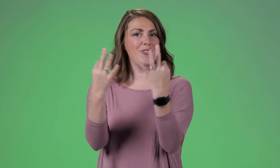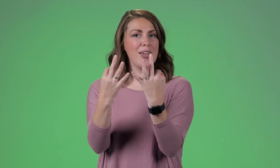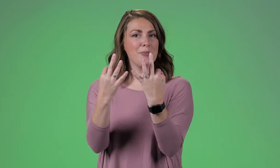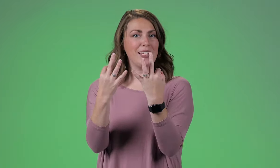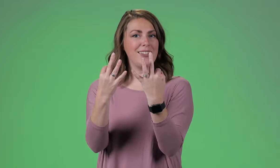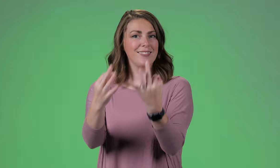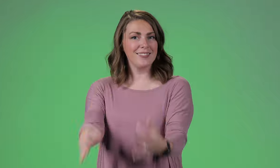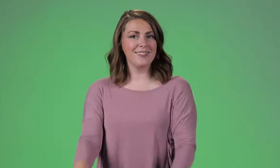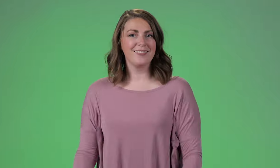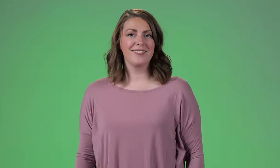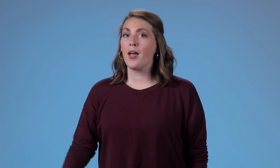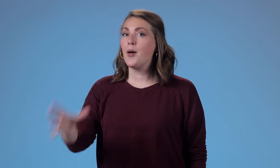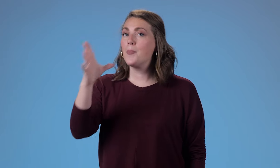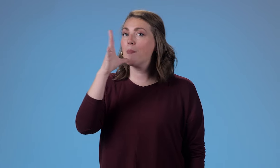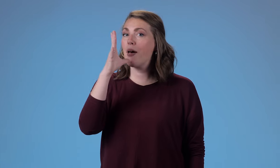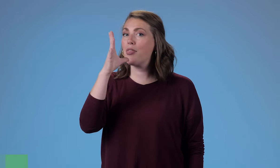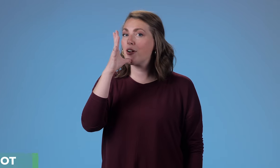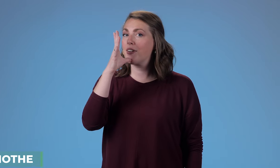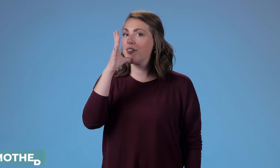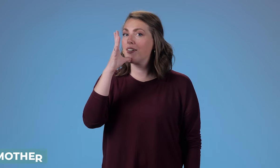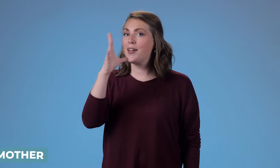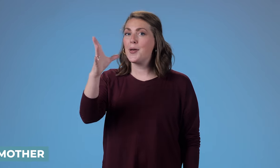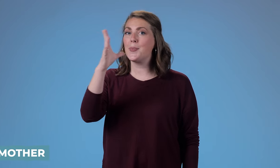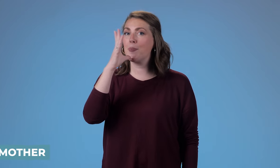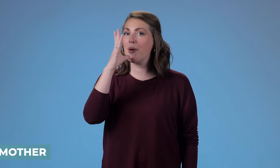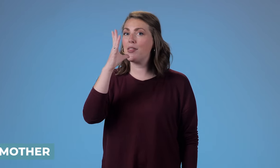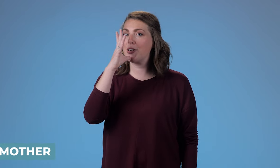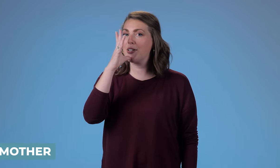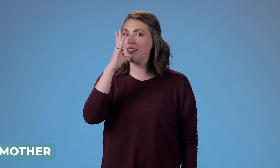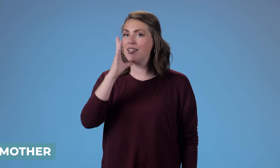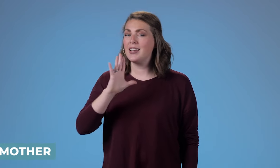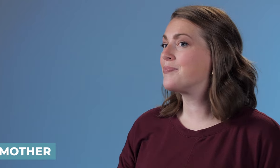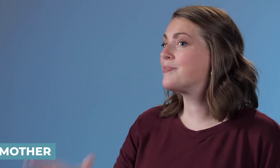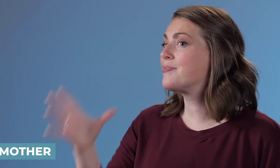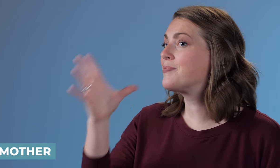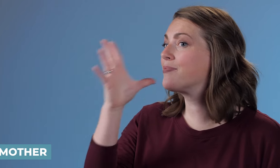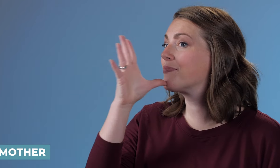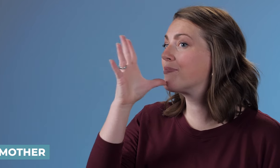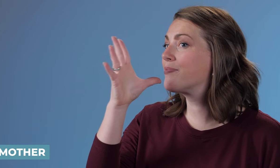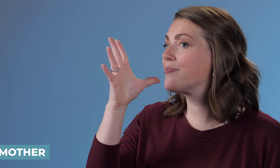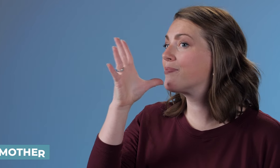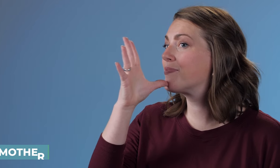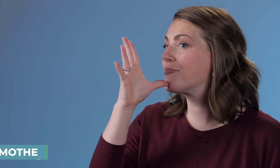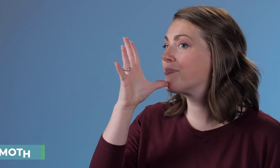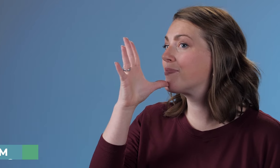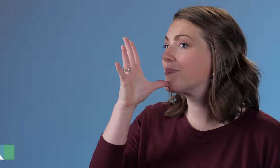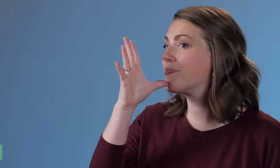Family Mother Mother It's the five hand on your chin.